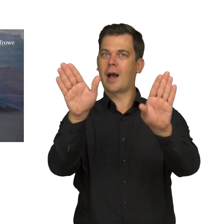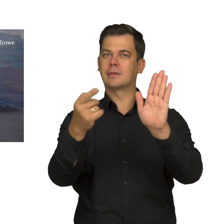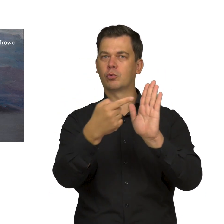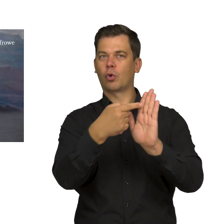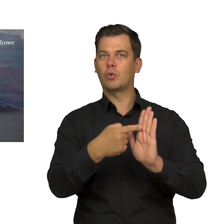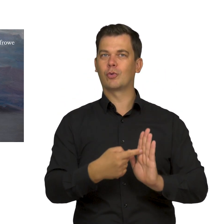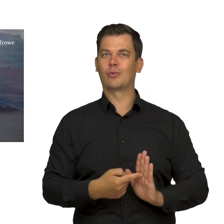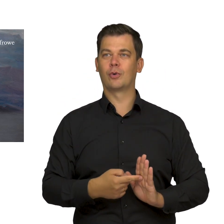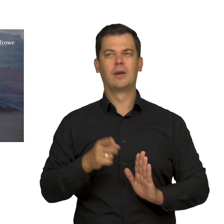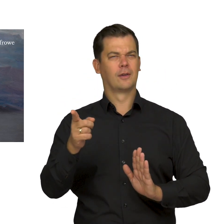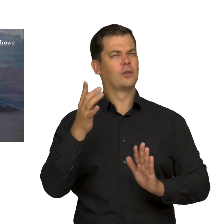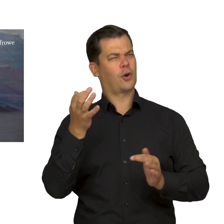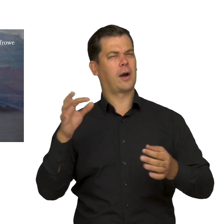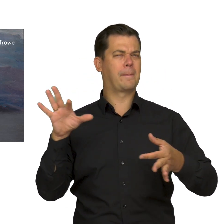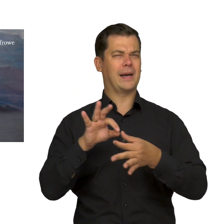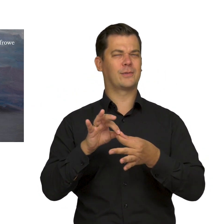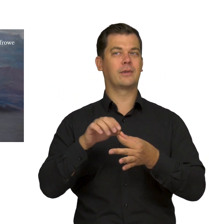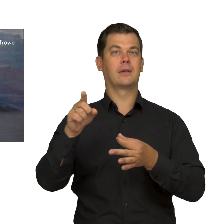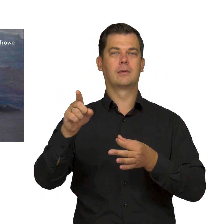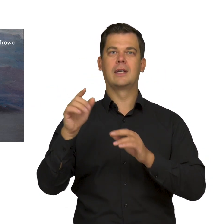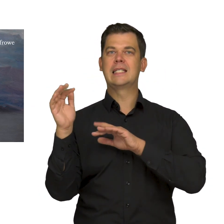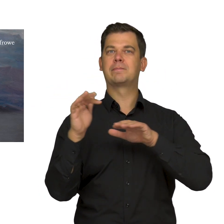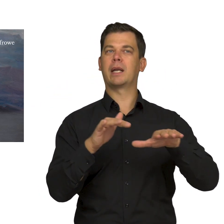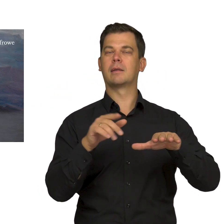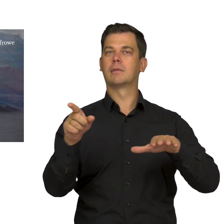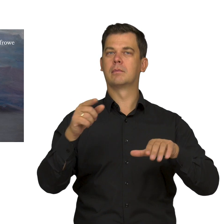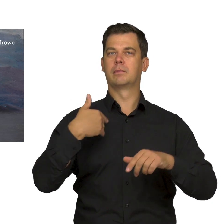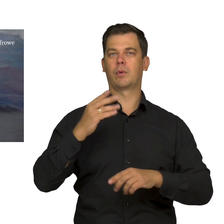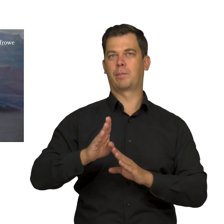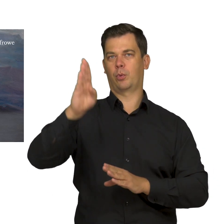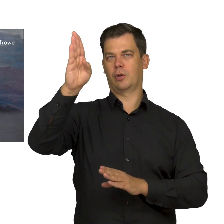are more or less directly inspired by Northern art,